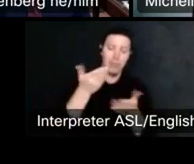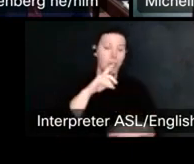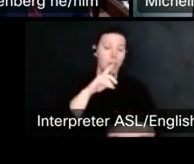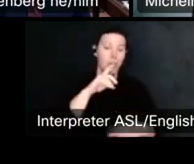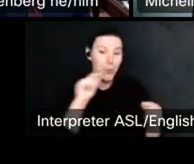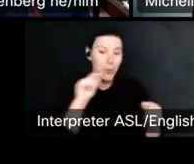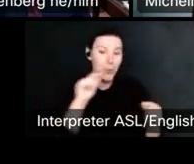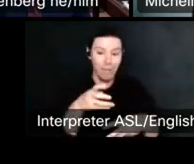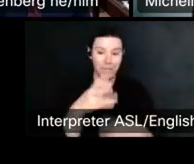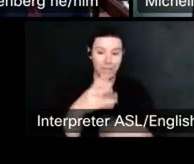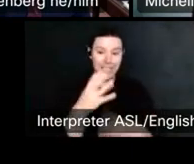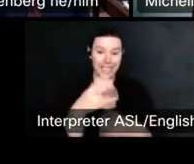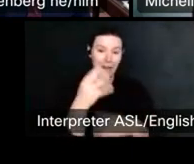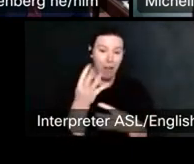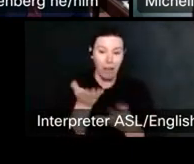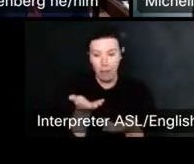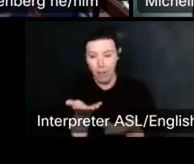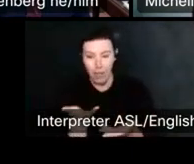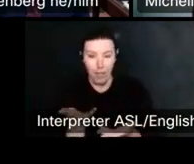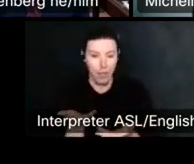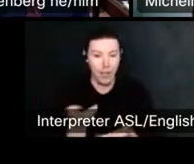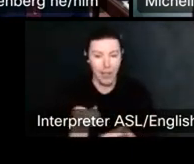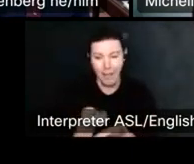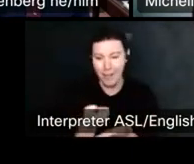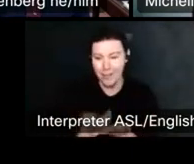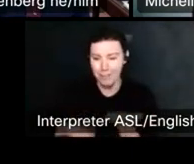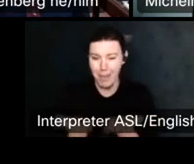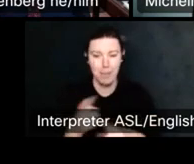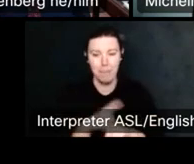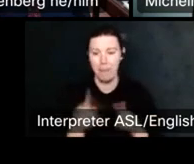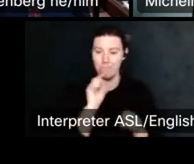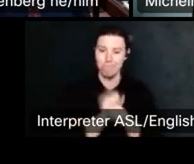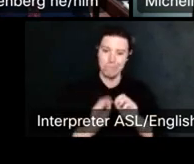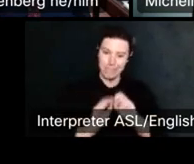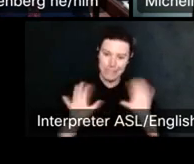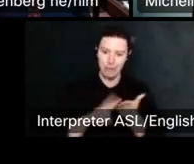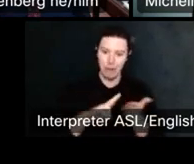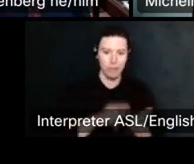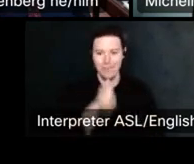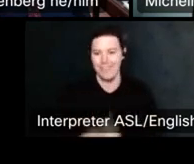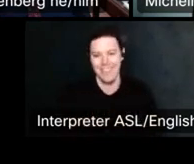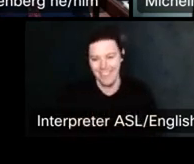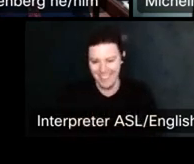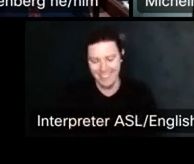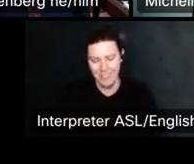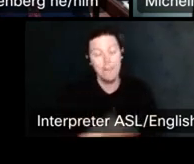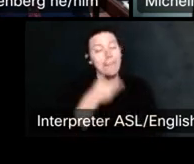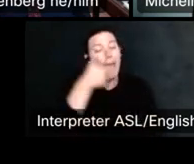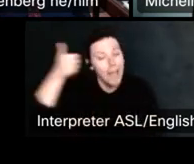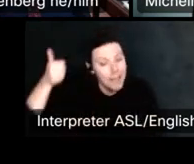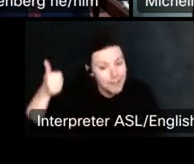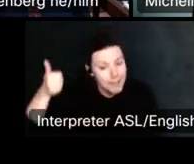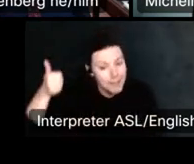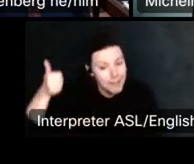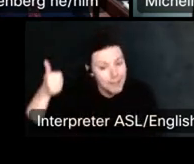It's evidence potentially, but it's not really so, a formal contract drafted by a lawyer is the best thing to do to make sure your rights are protected.